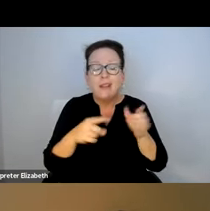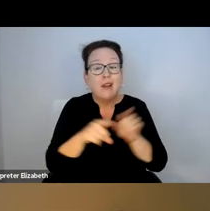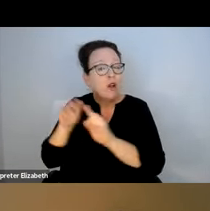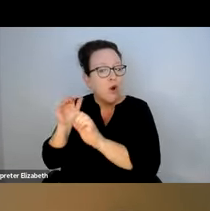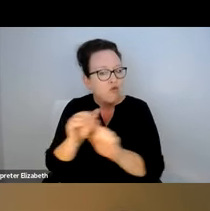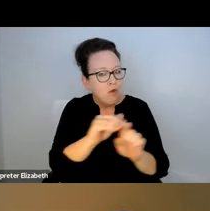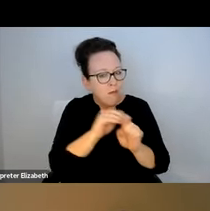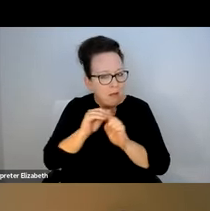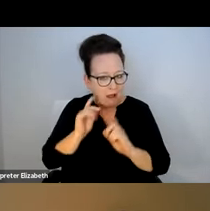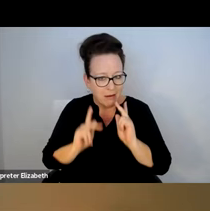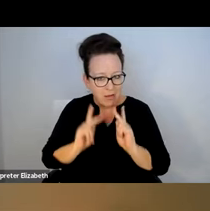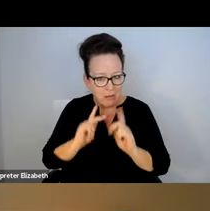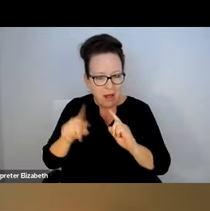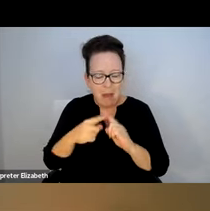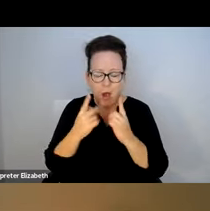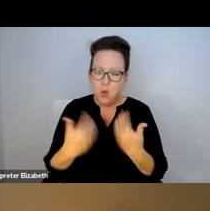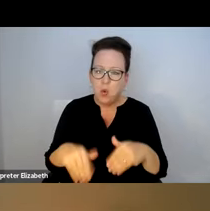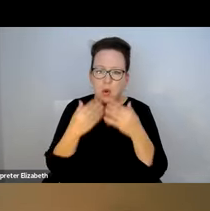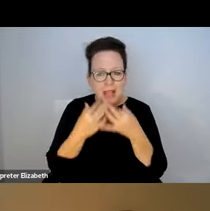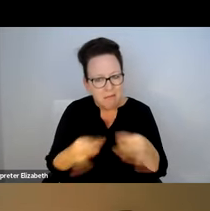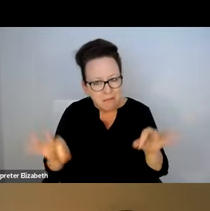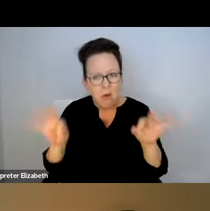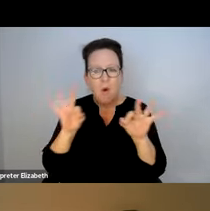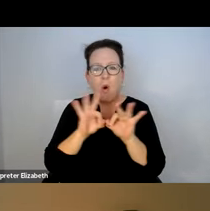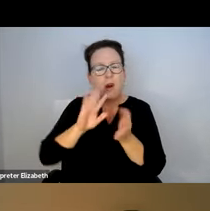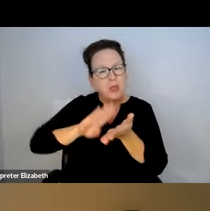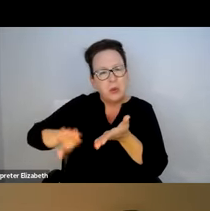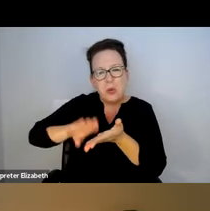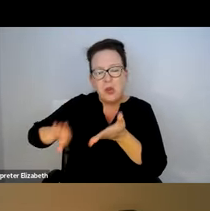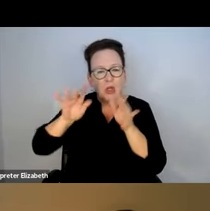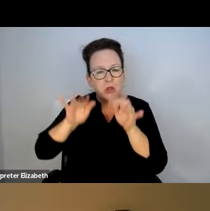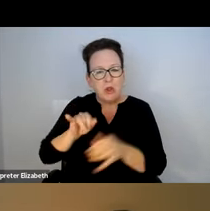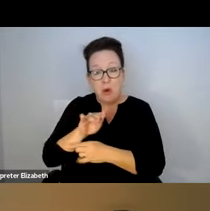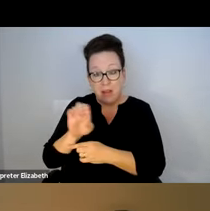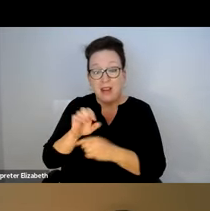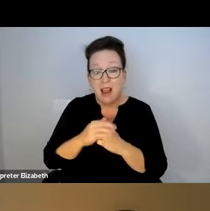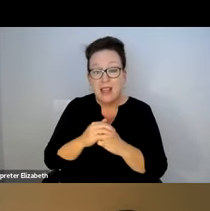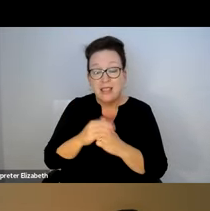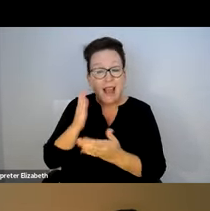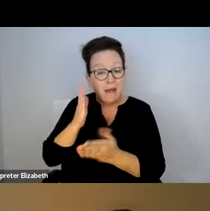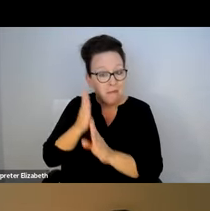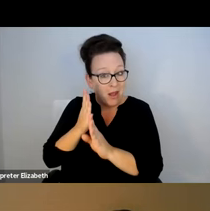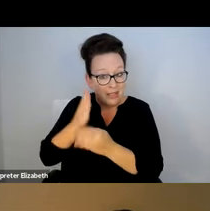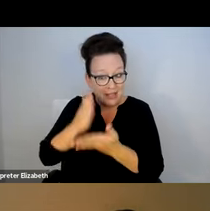OF EACH WINTER TO JUST DISCUSS AND REMIND EVERYONE ABOUT THE CRITICALITY OF SNOW AND ICE